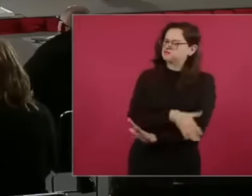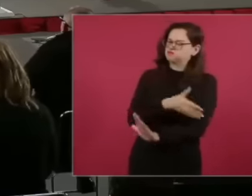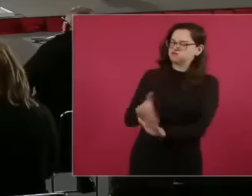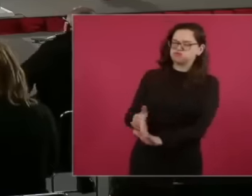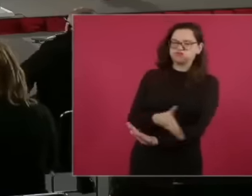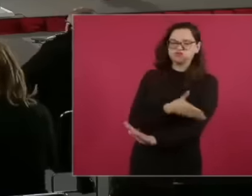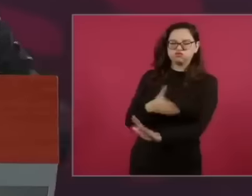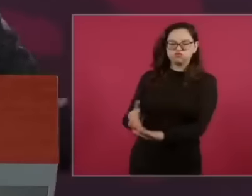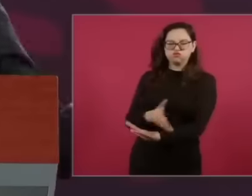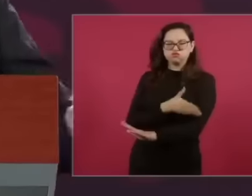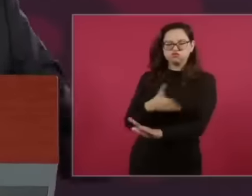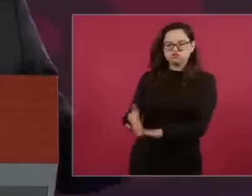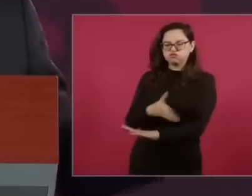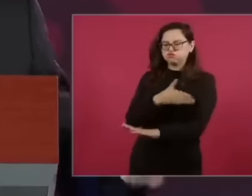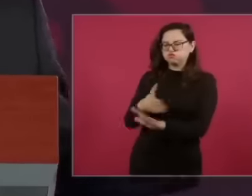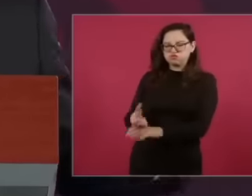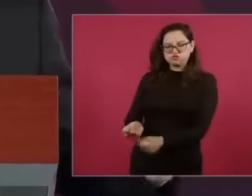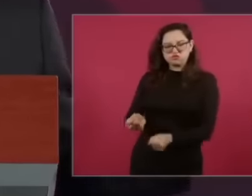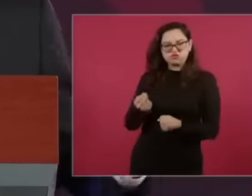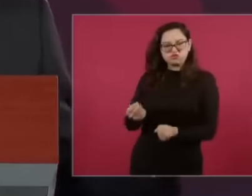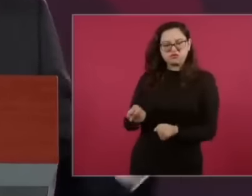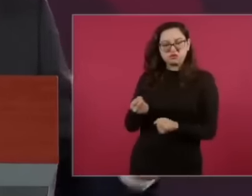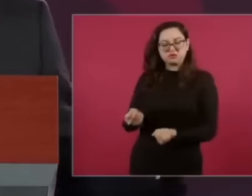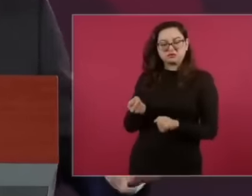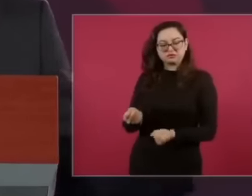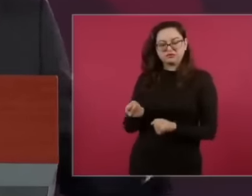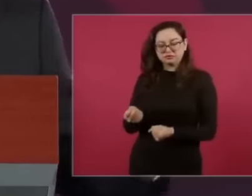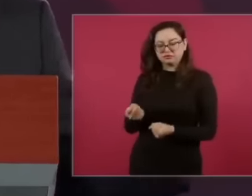despite that, the